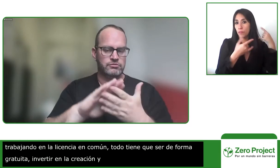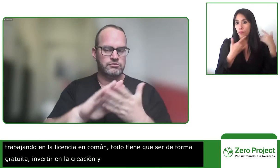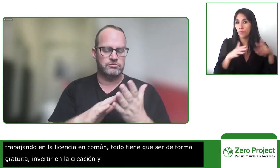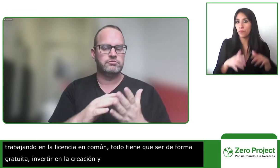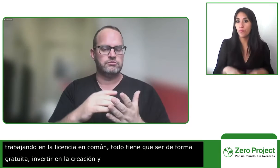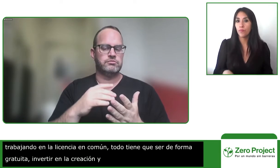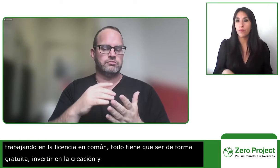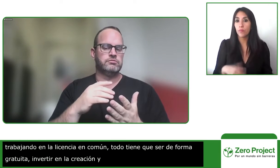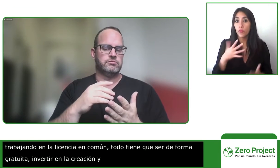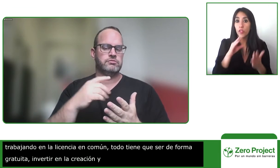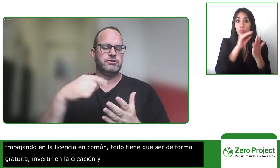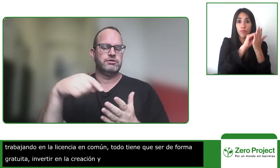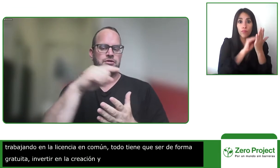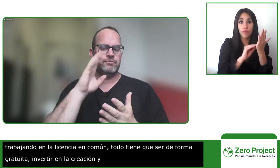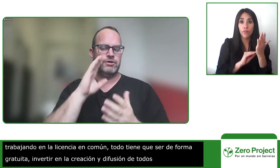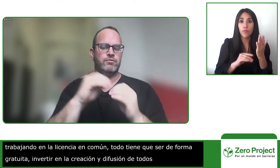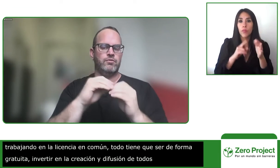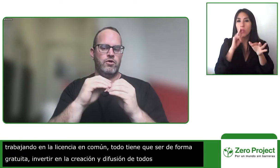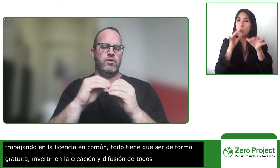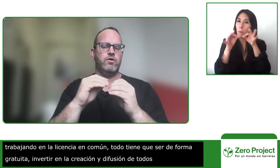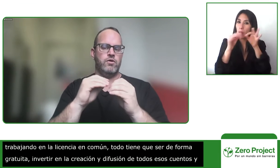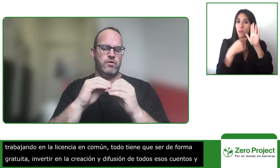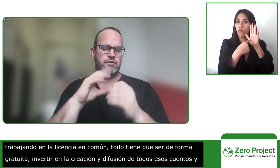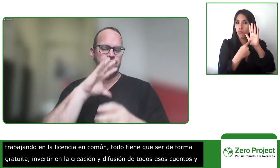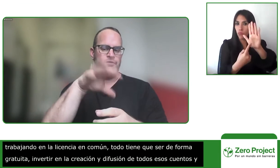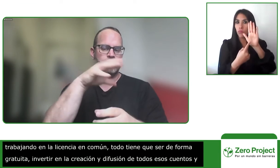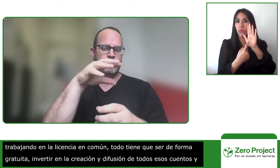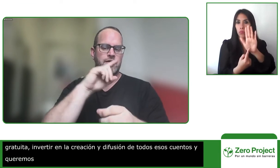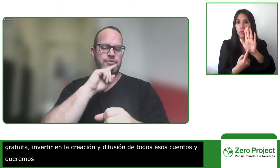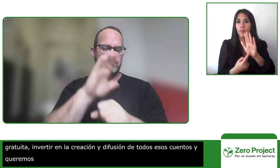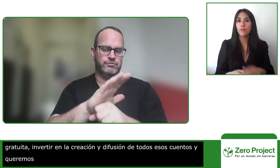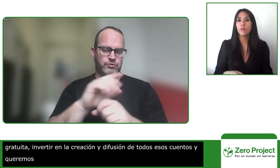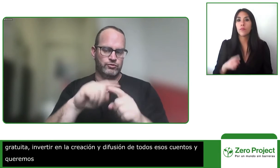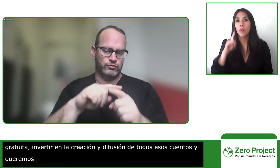also and other communities and so that that way they can